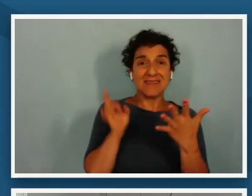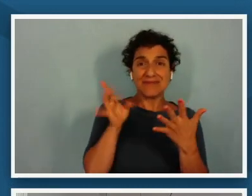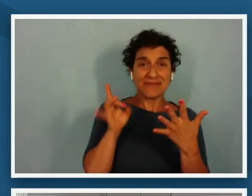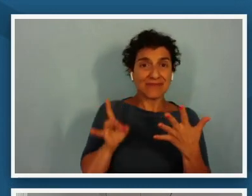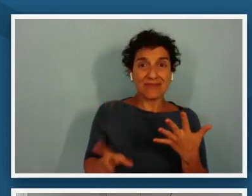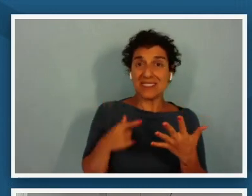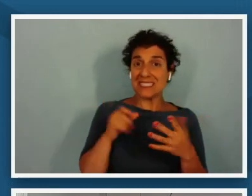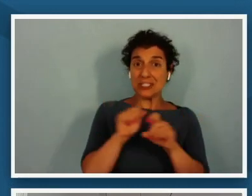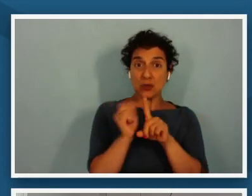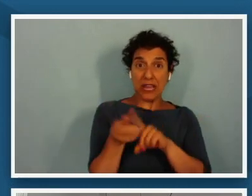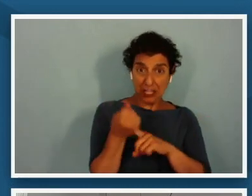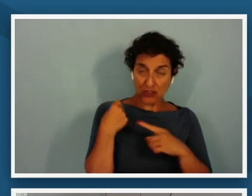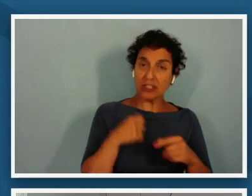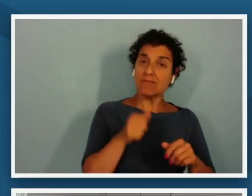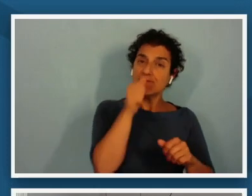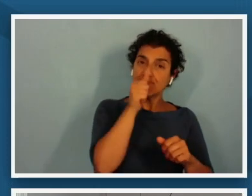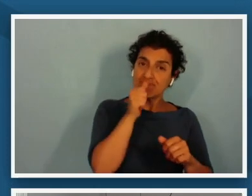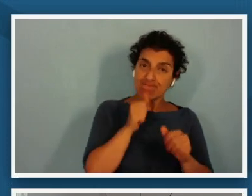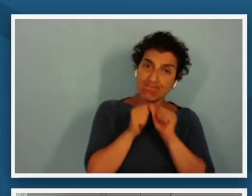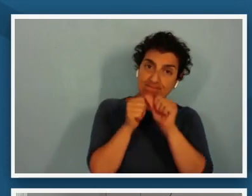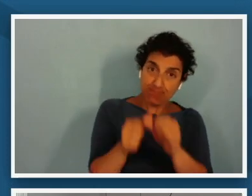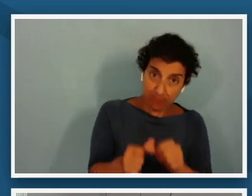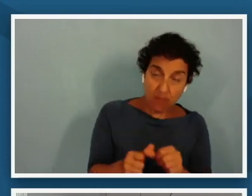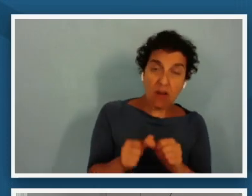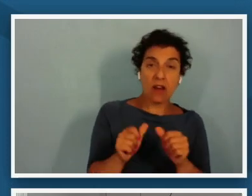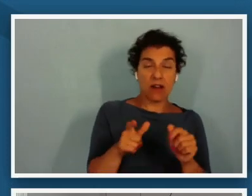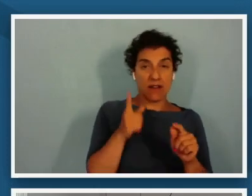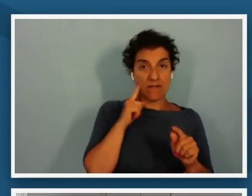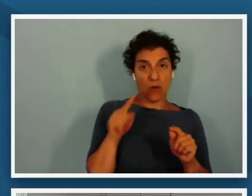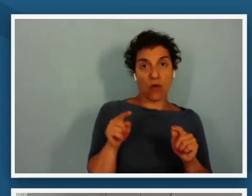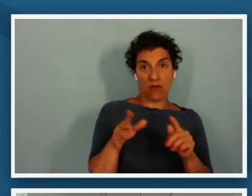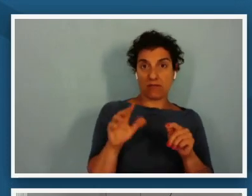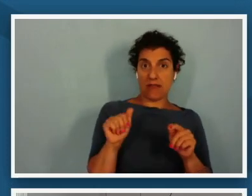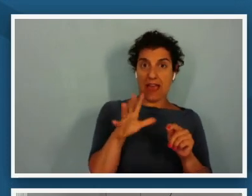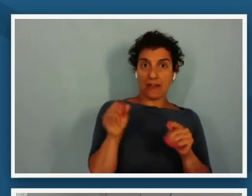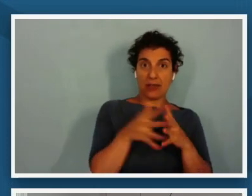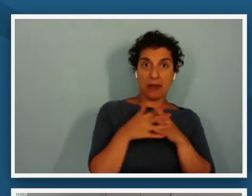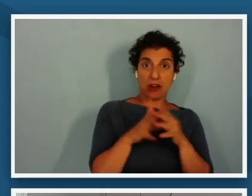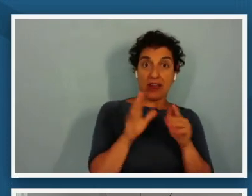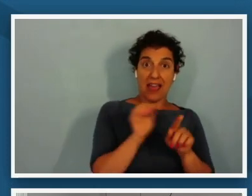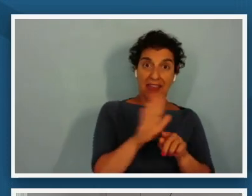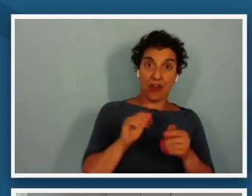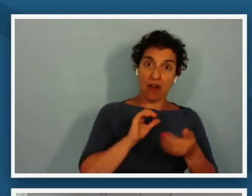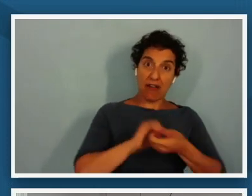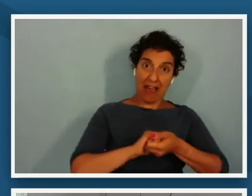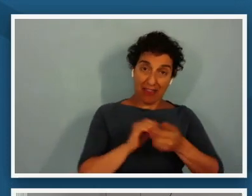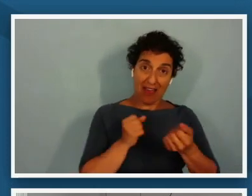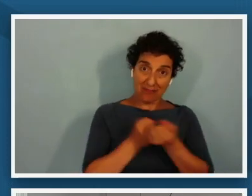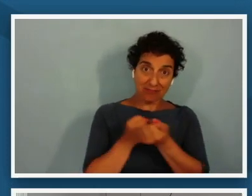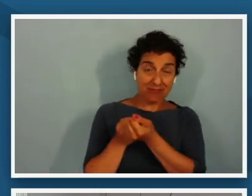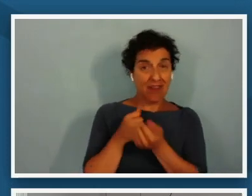allies help them help them on parentheses here build or realize a